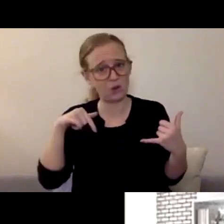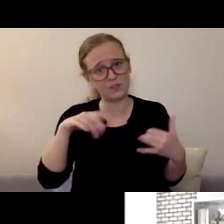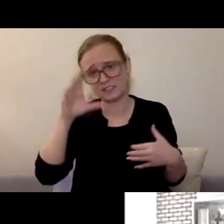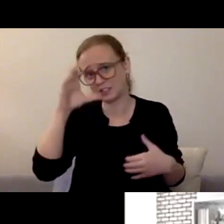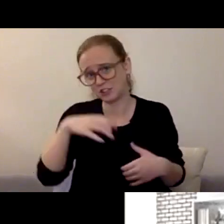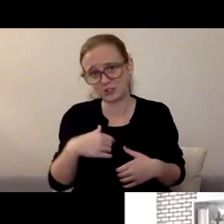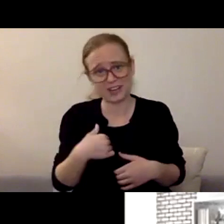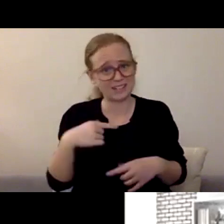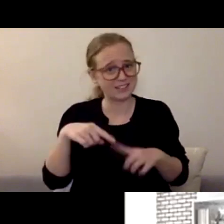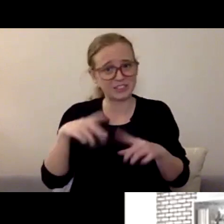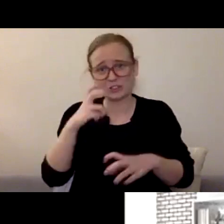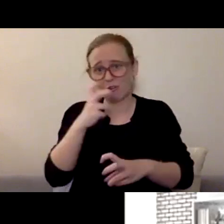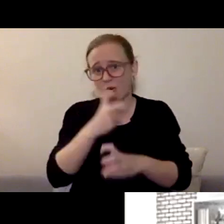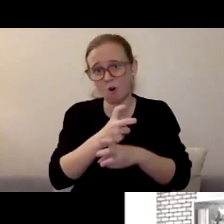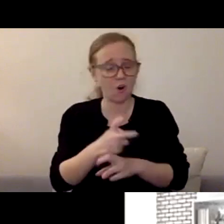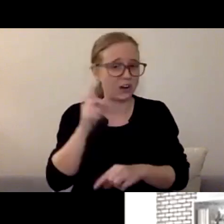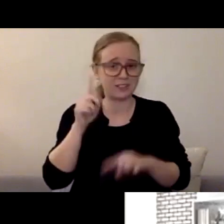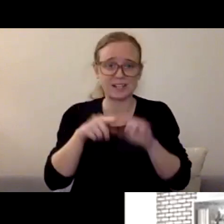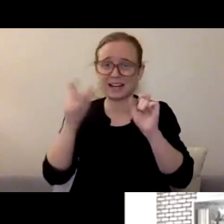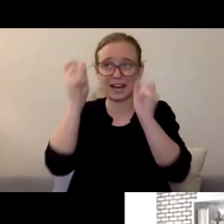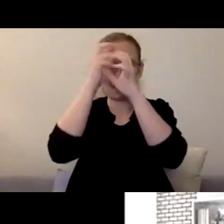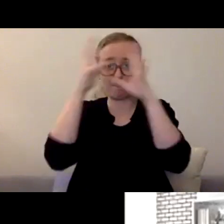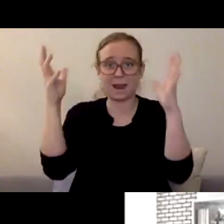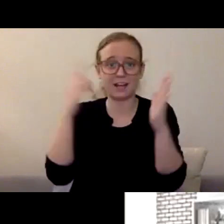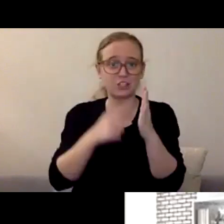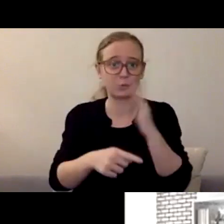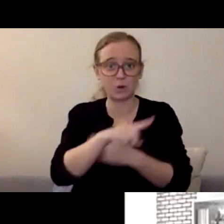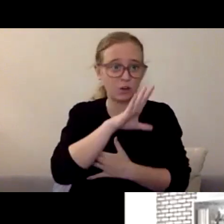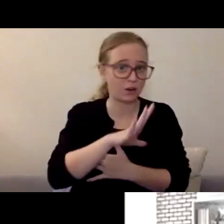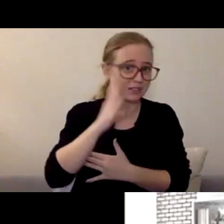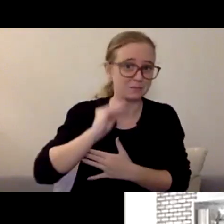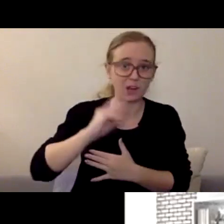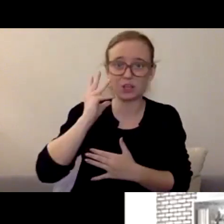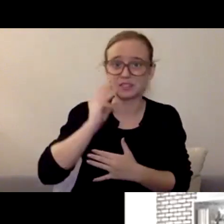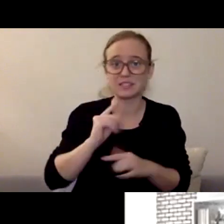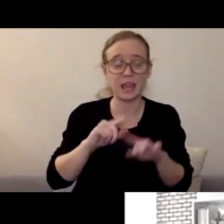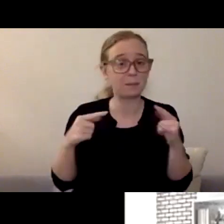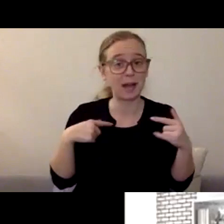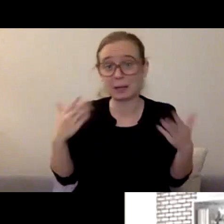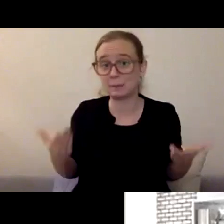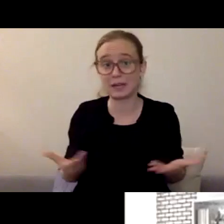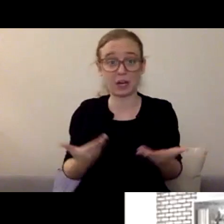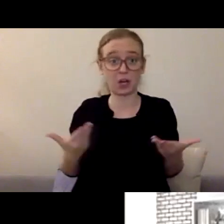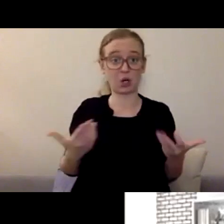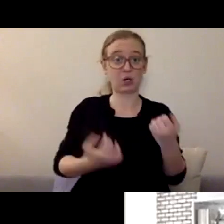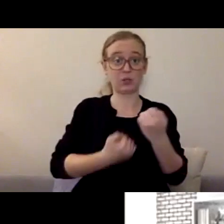and I can't imagine what it's like for you, but I'm here. I don't even have all the answers."